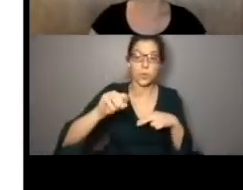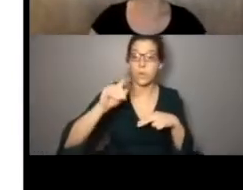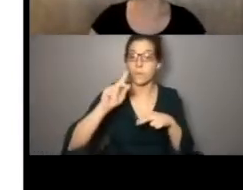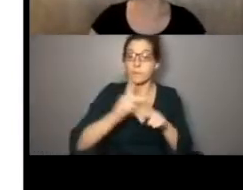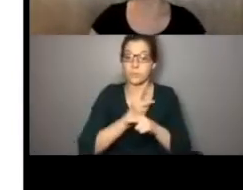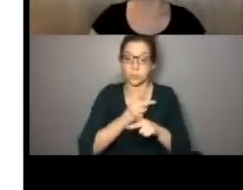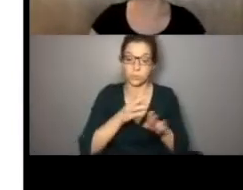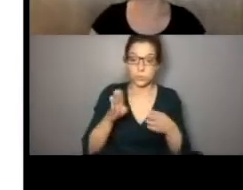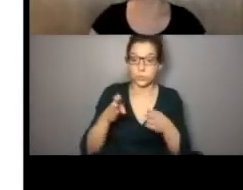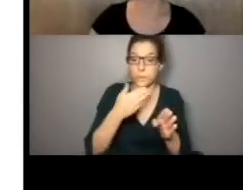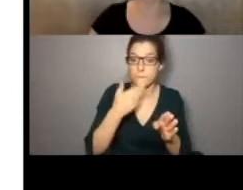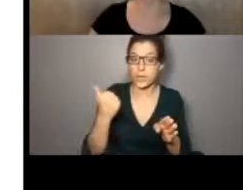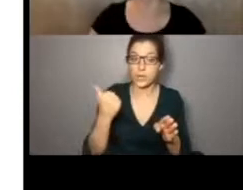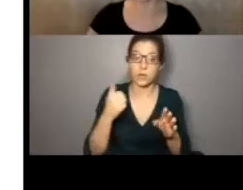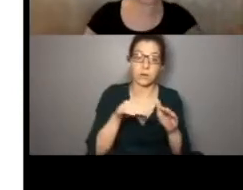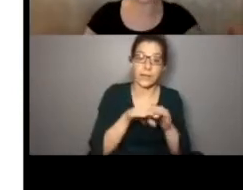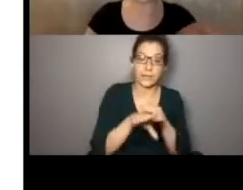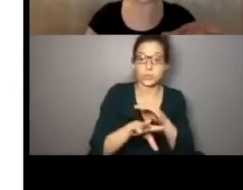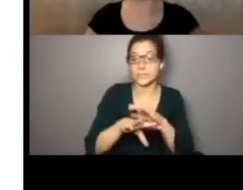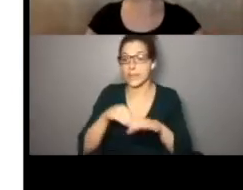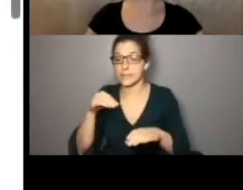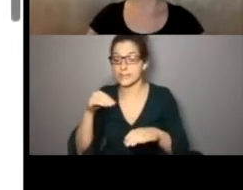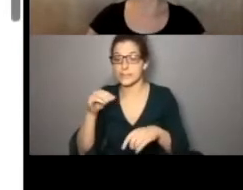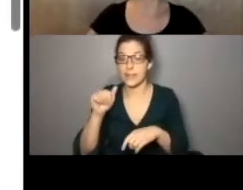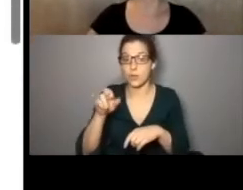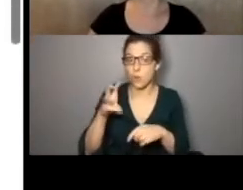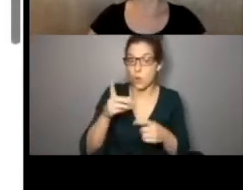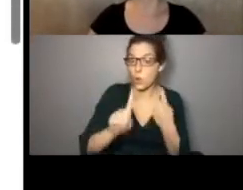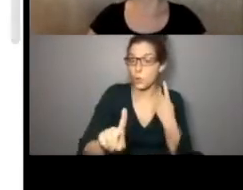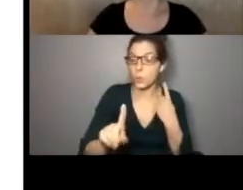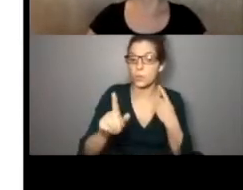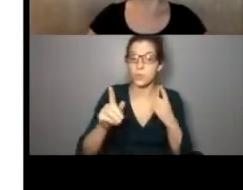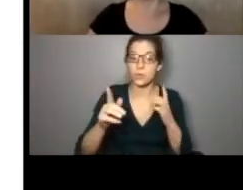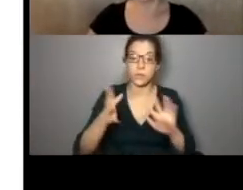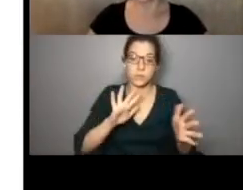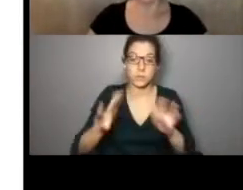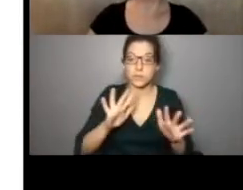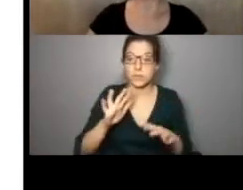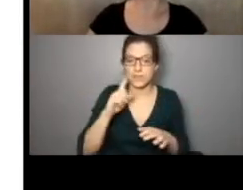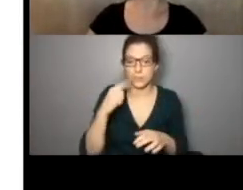studio for people to navigate the space. Arrows and de